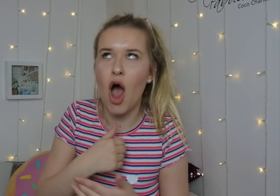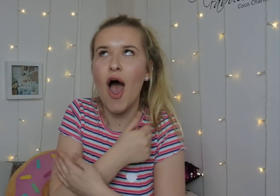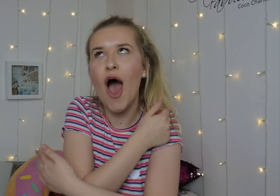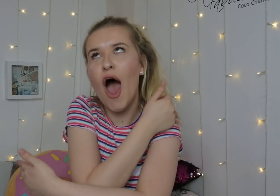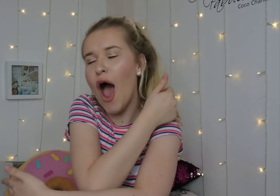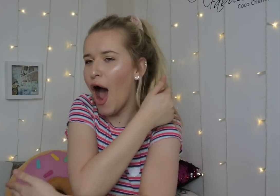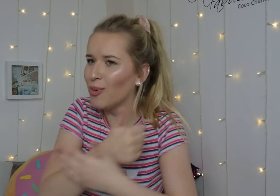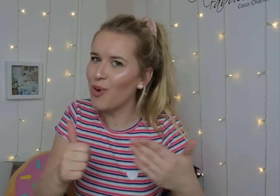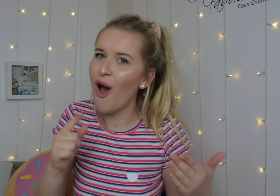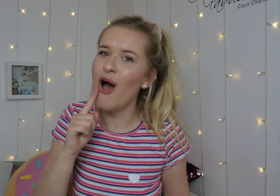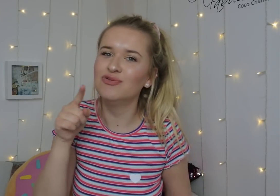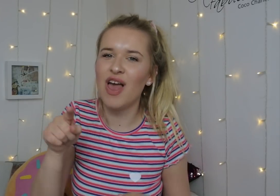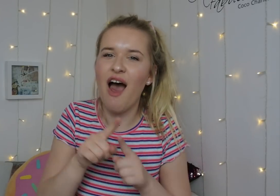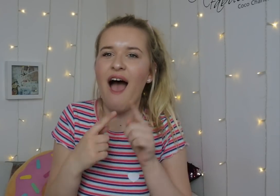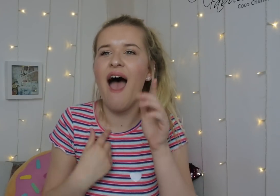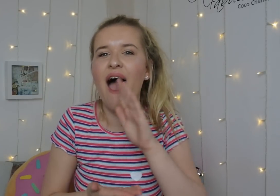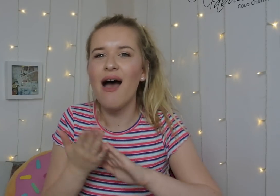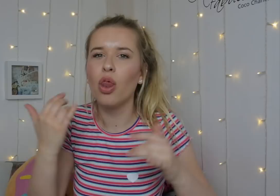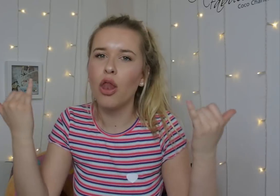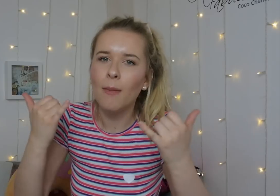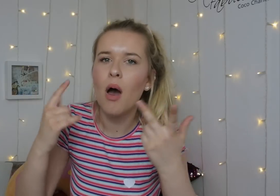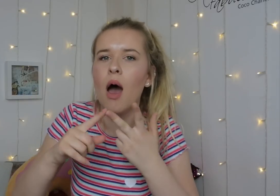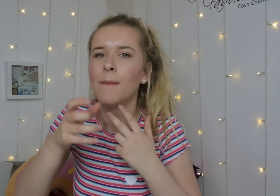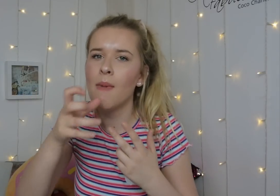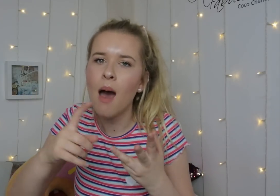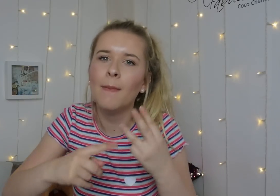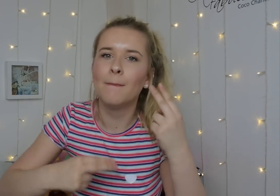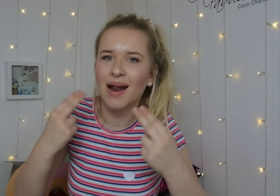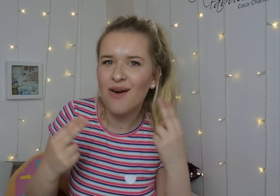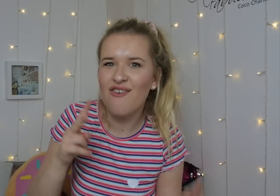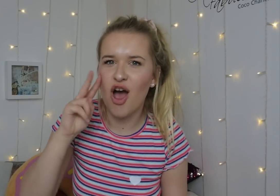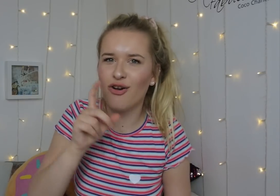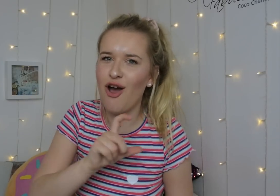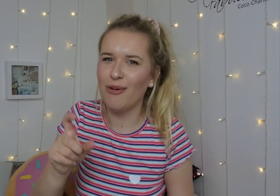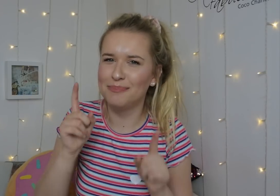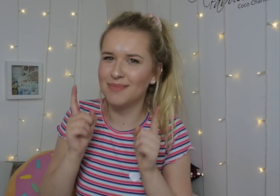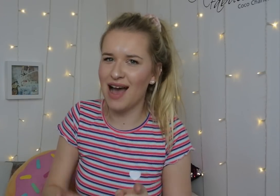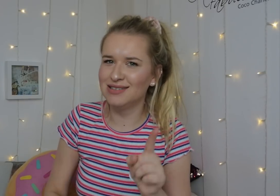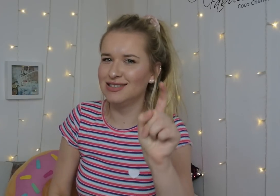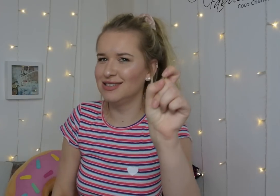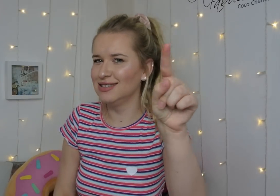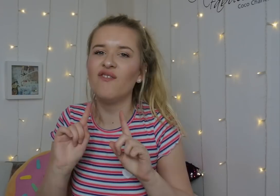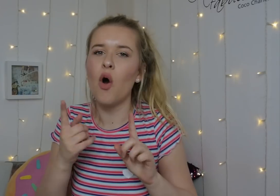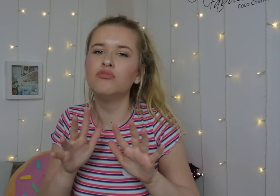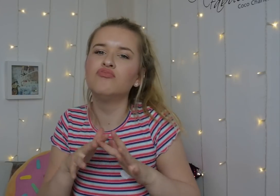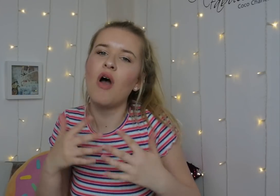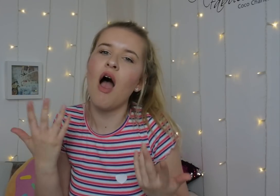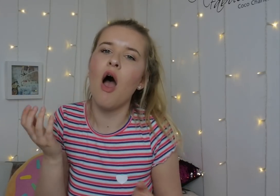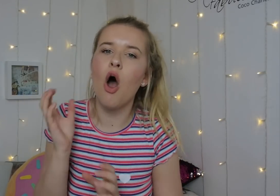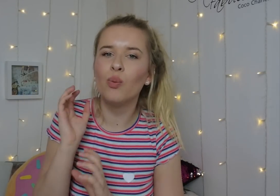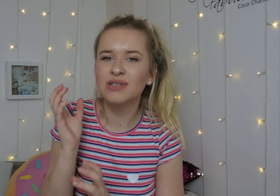Every time I go to a nightclub, pub or restaurant, vodka and coke is a must. For a relaxing cocktail drink,